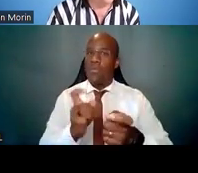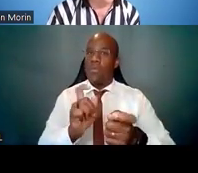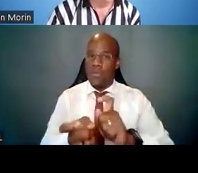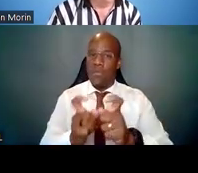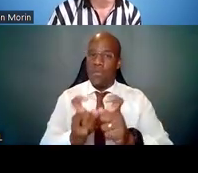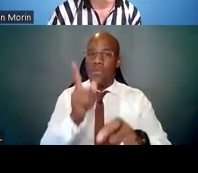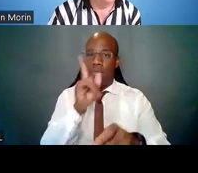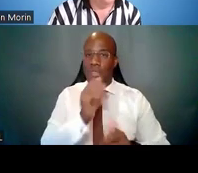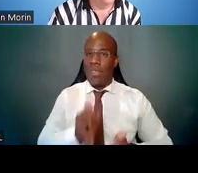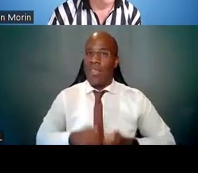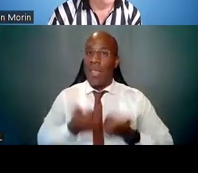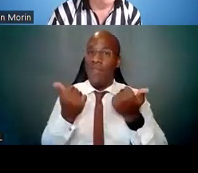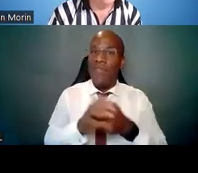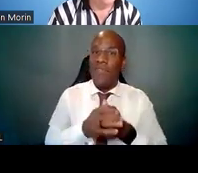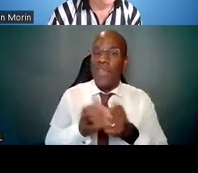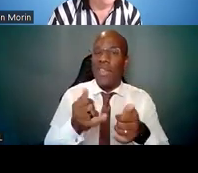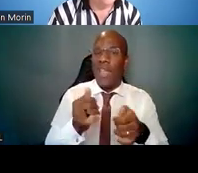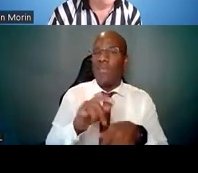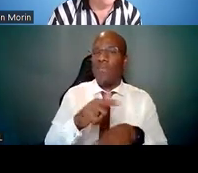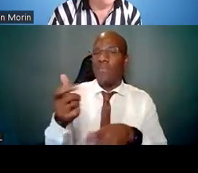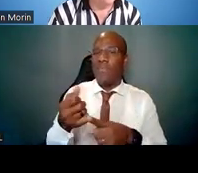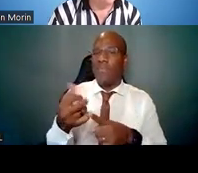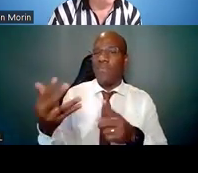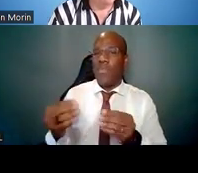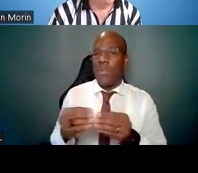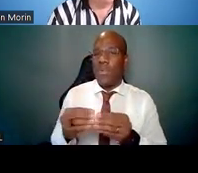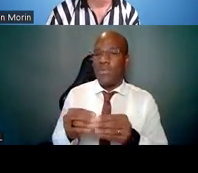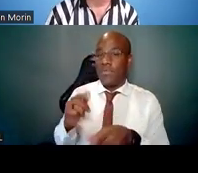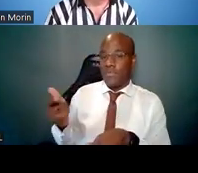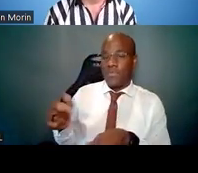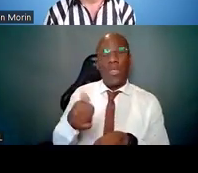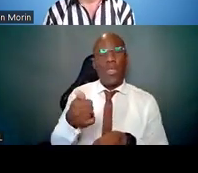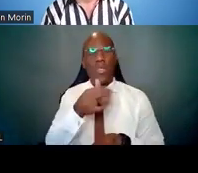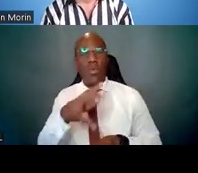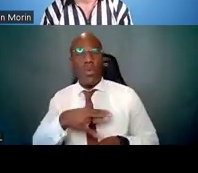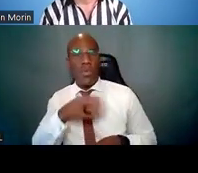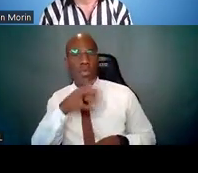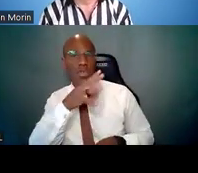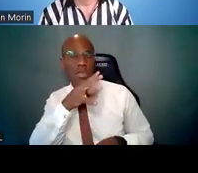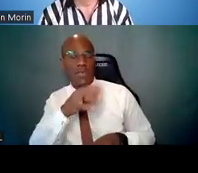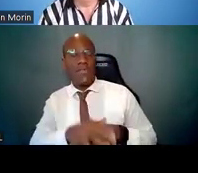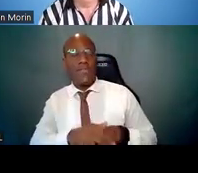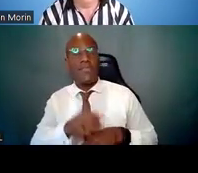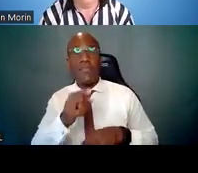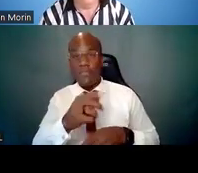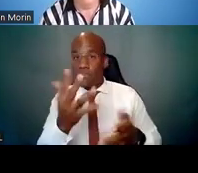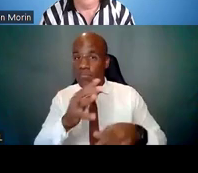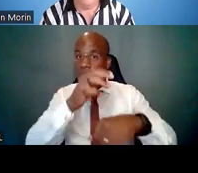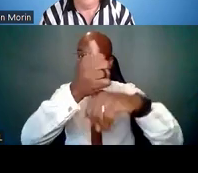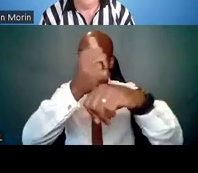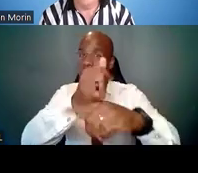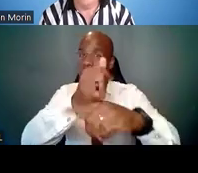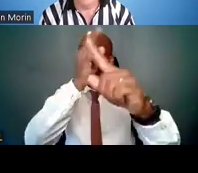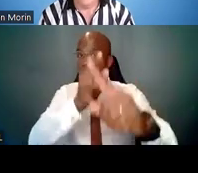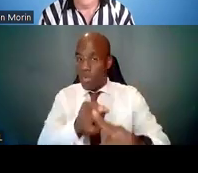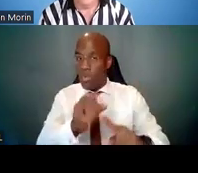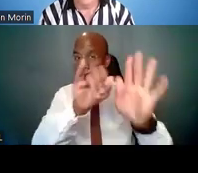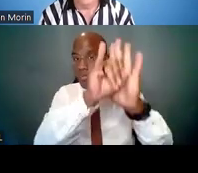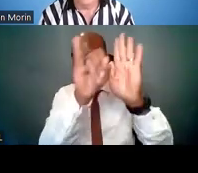Rosalina Bray: Now once you have identified your goals, you'll want to begin think strategically about